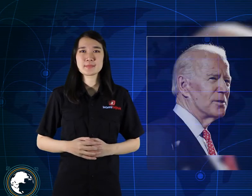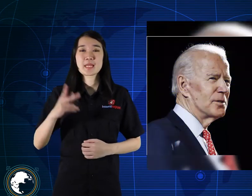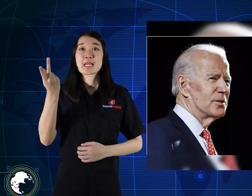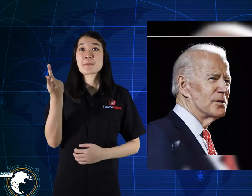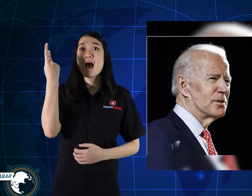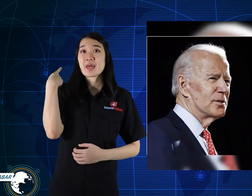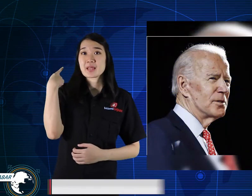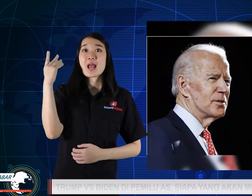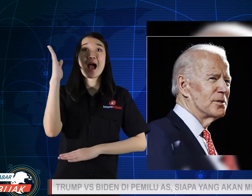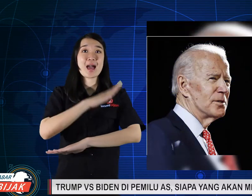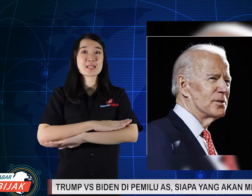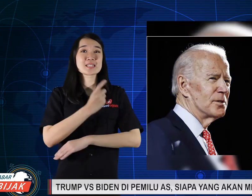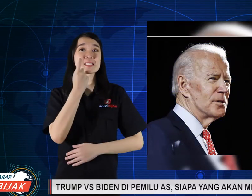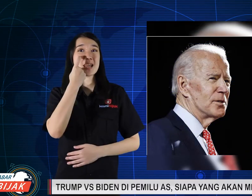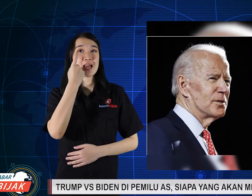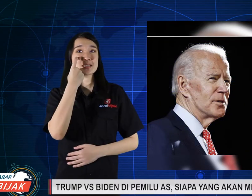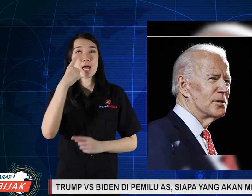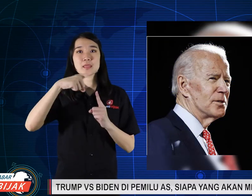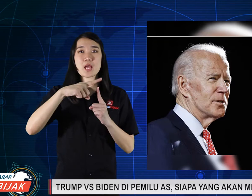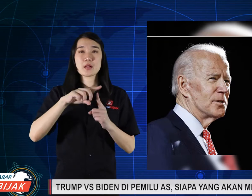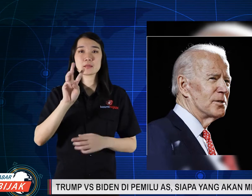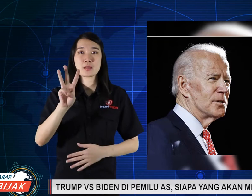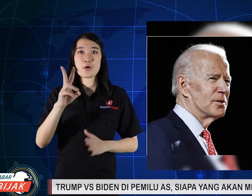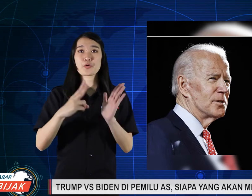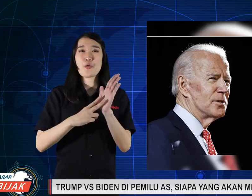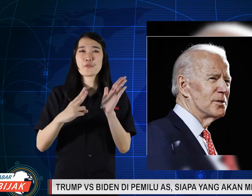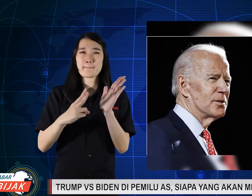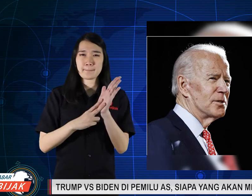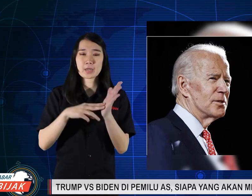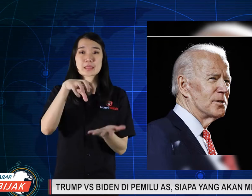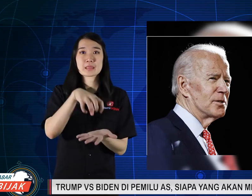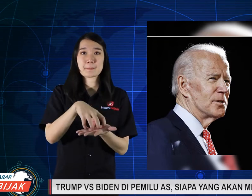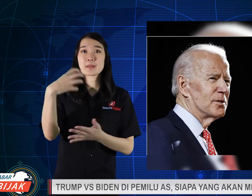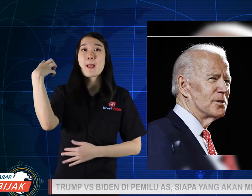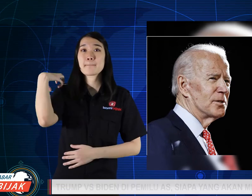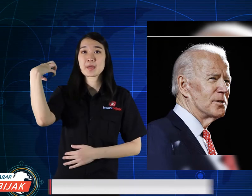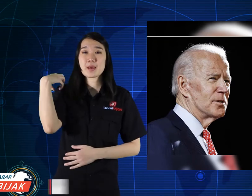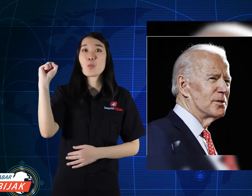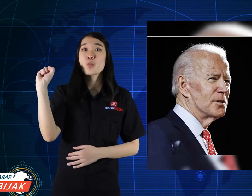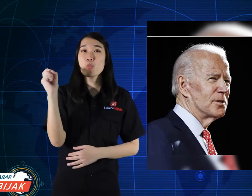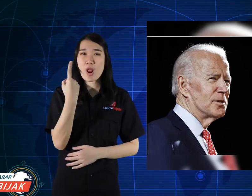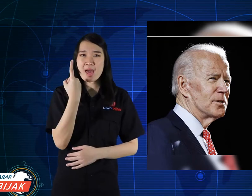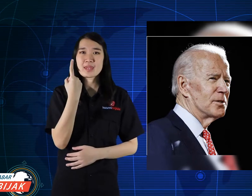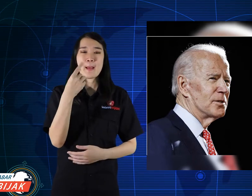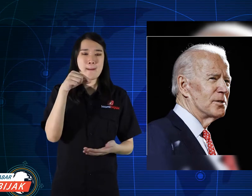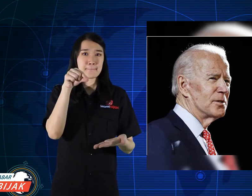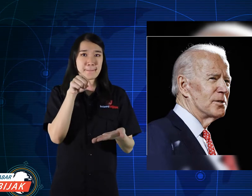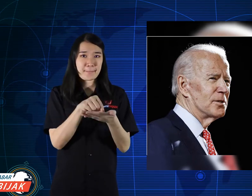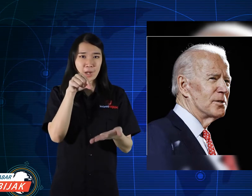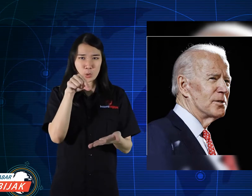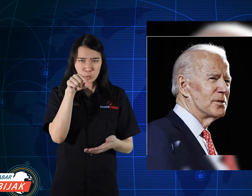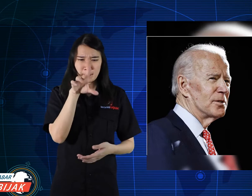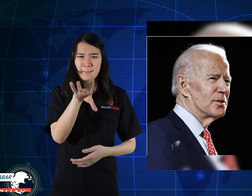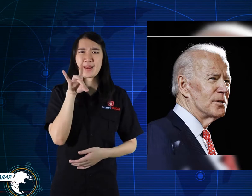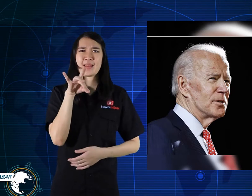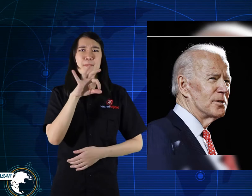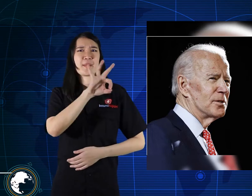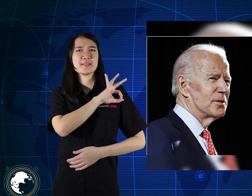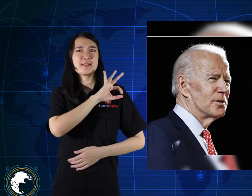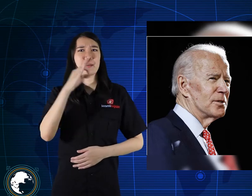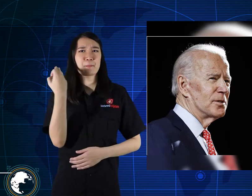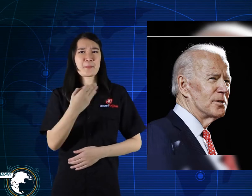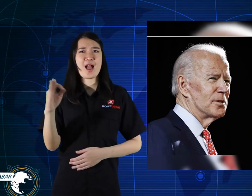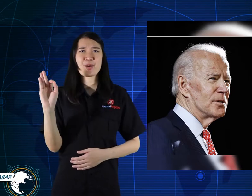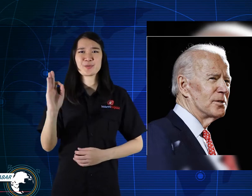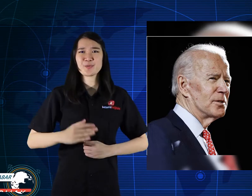Yesterday Tuesday November 3rd in America started a vote to elect a new president.